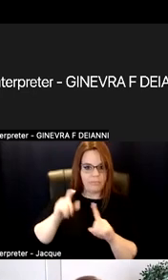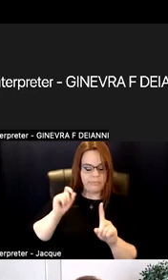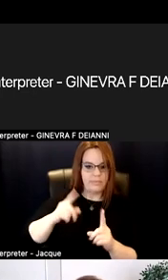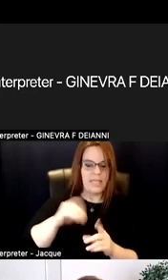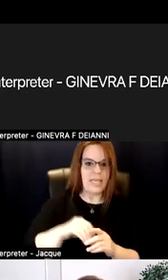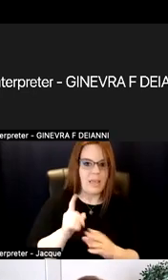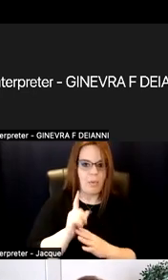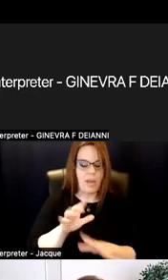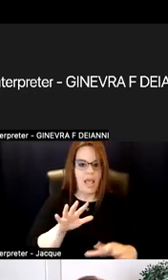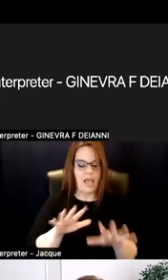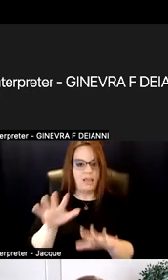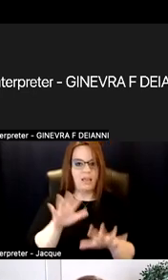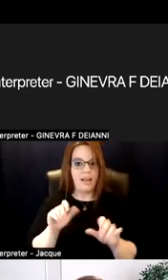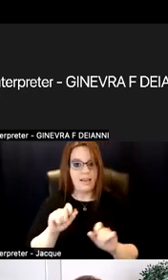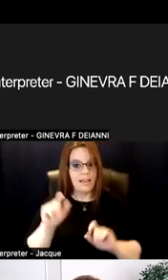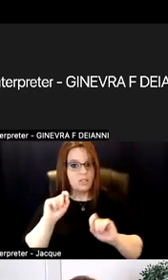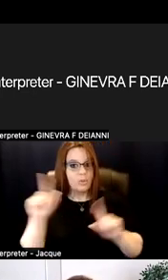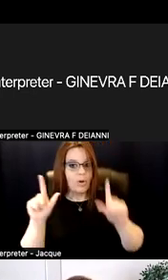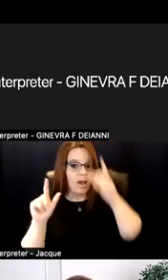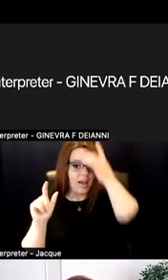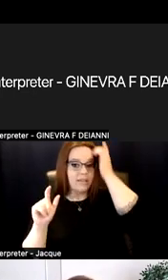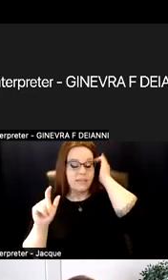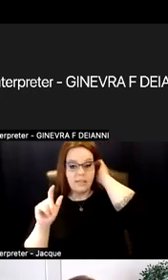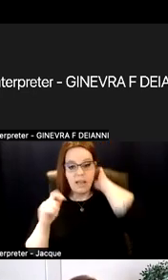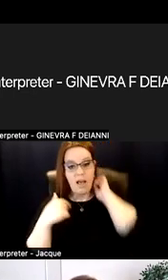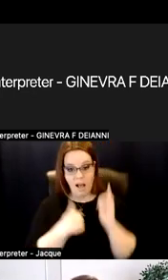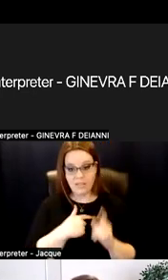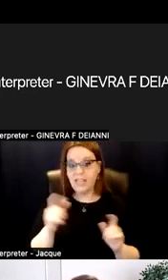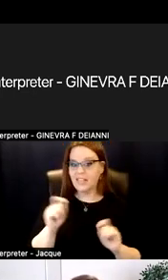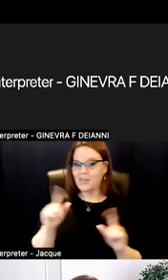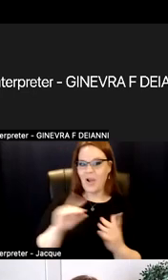It can surprise us. It can surprise our students when that happens.